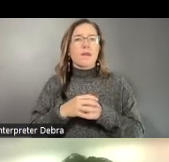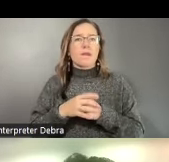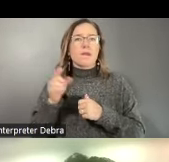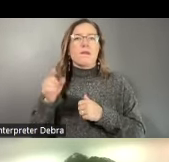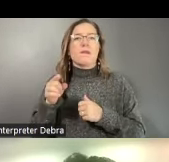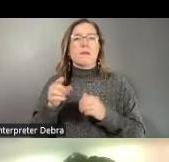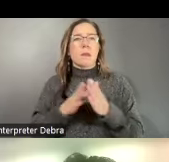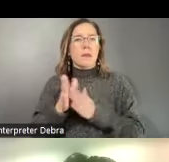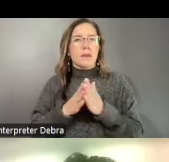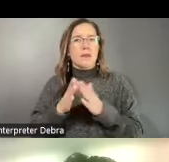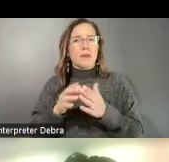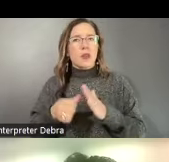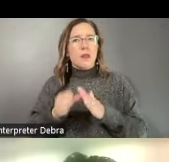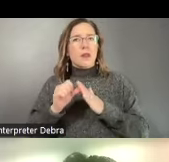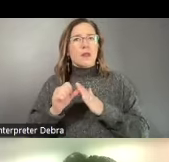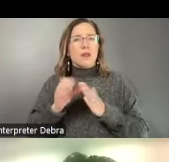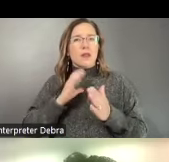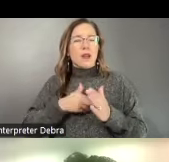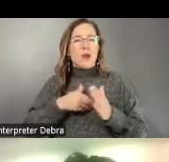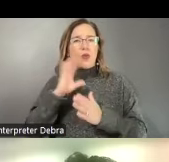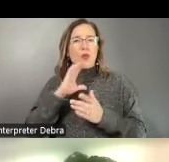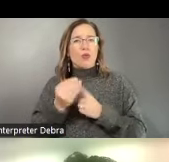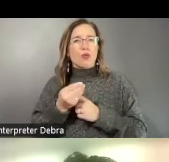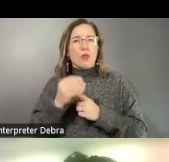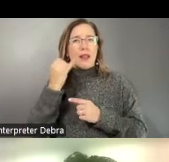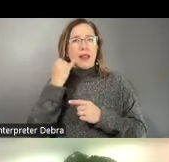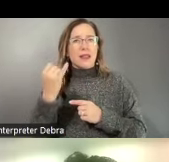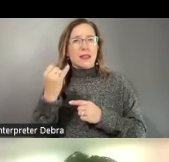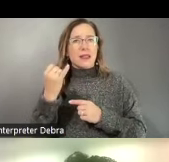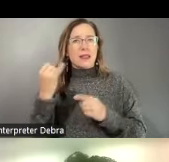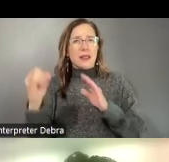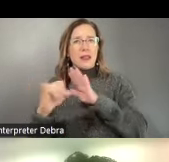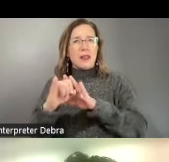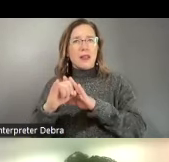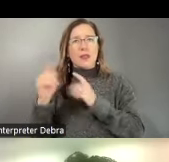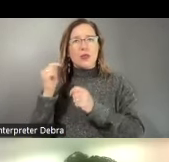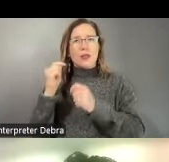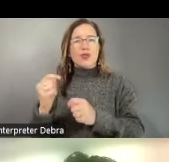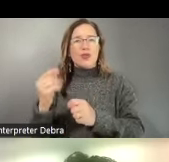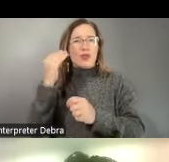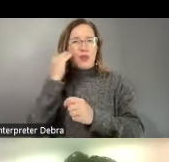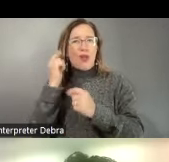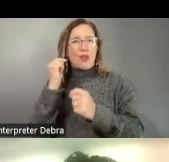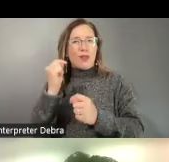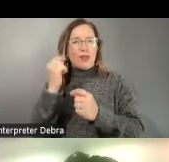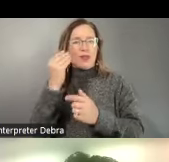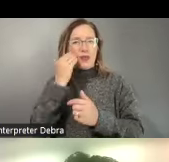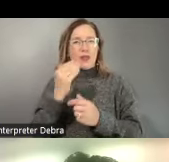emphasizes that our cultural identity, traditional knowledge, history, and heritage are foundational